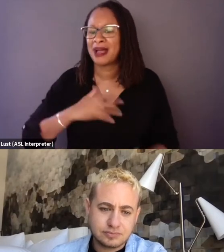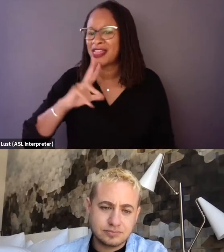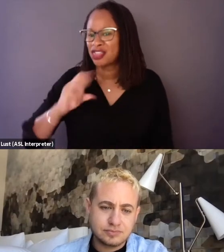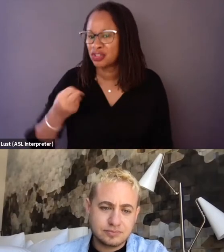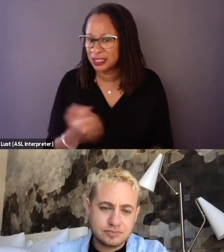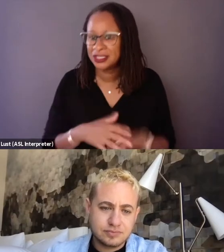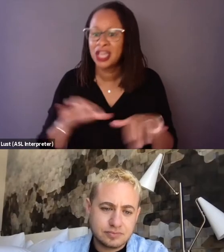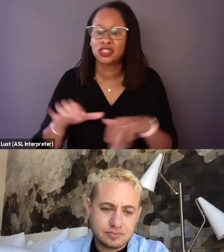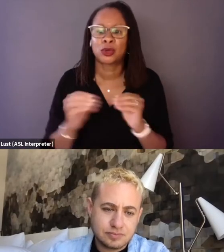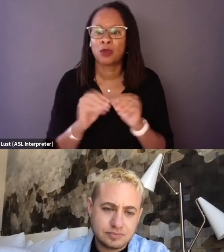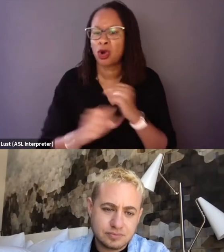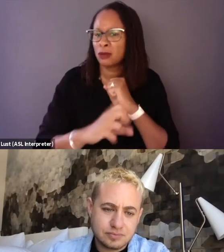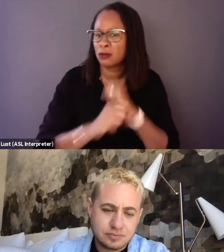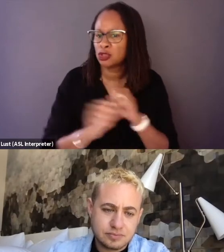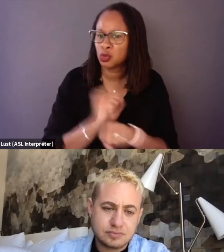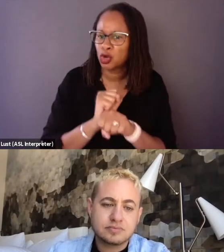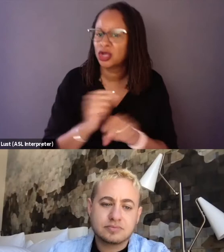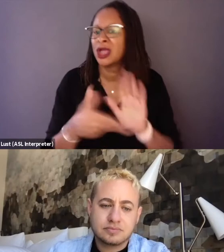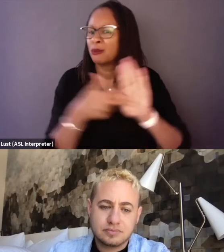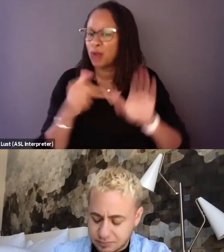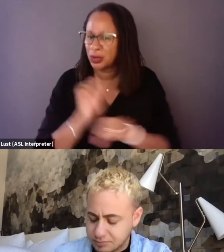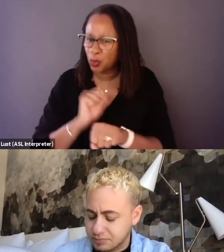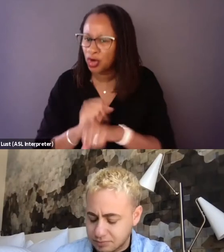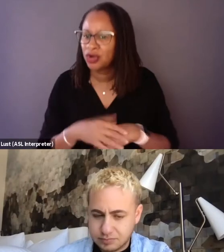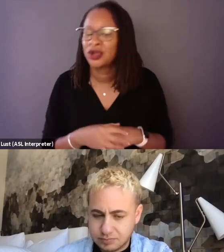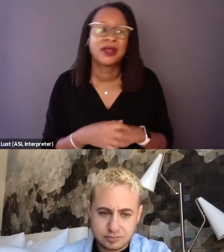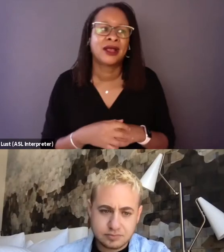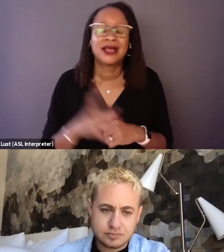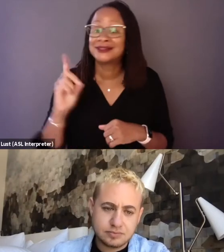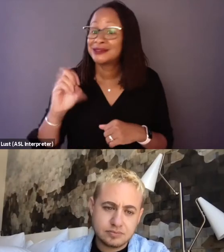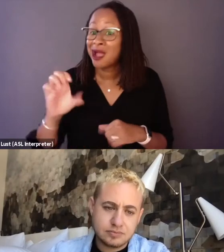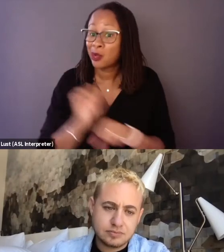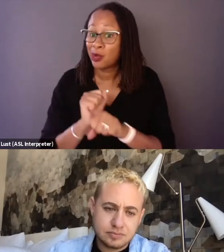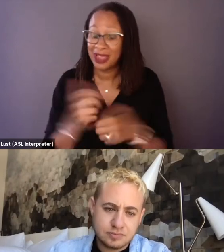commercial work and documentary work. and trying to combine all those things in this film